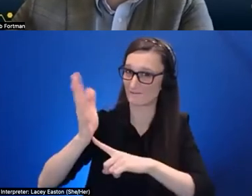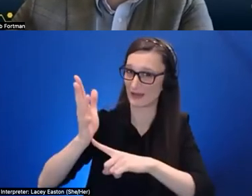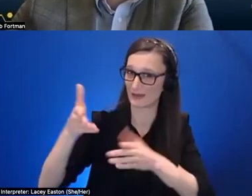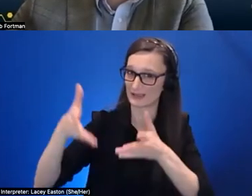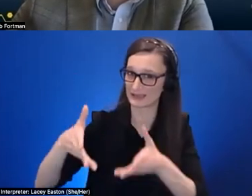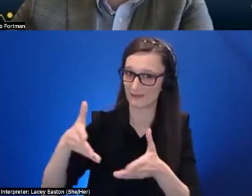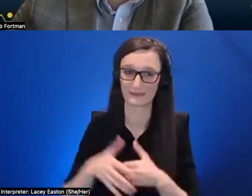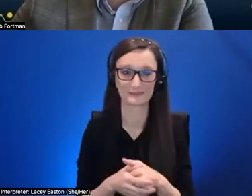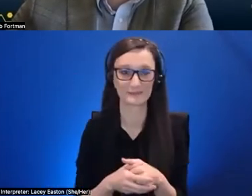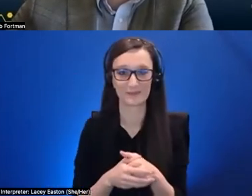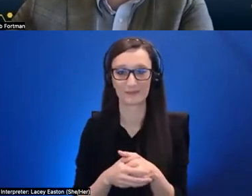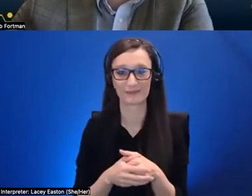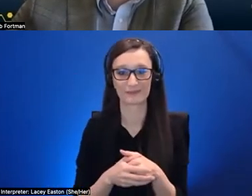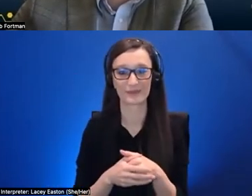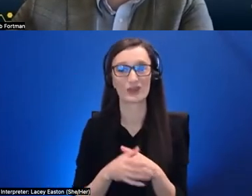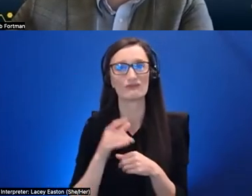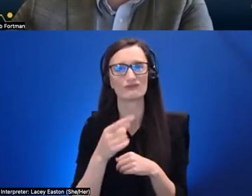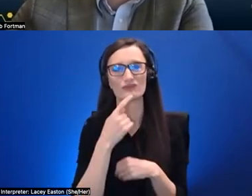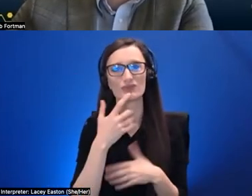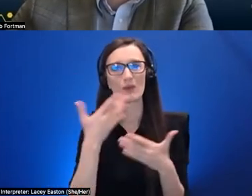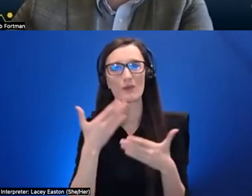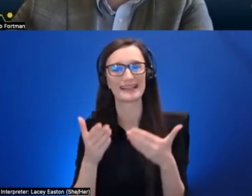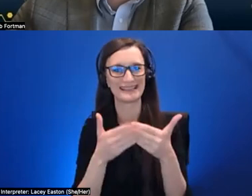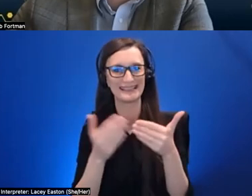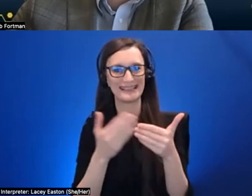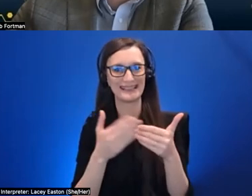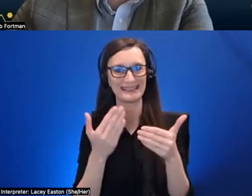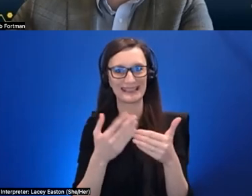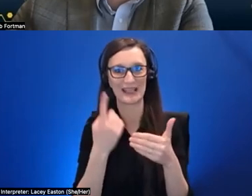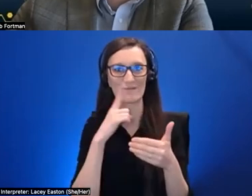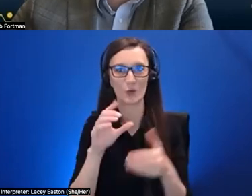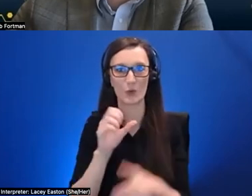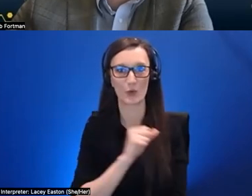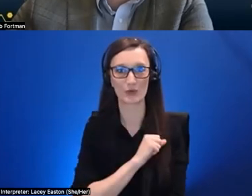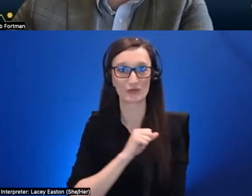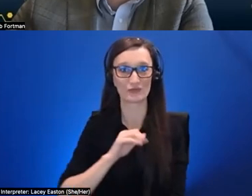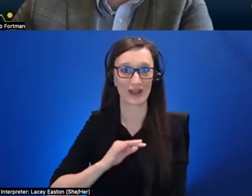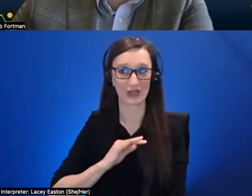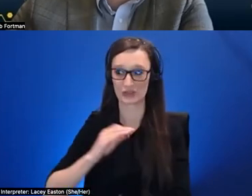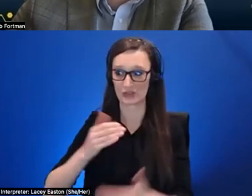would you say is an easy entry for faculty to get started with xr and keep this open for anybody uh